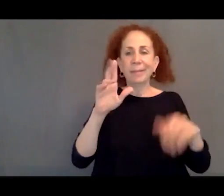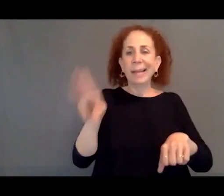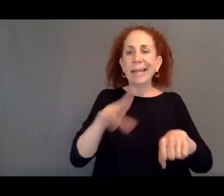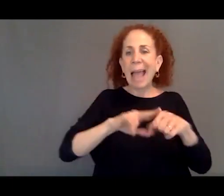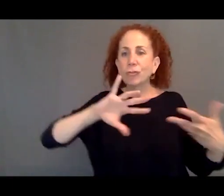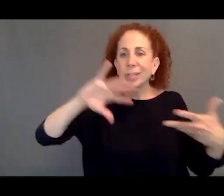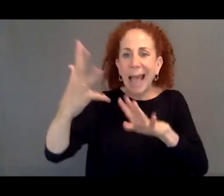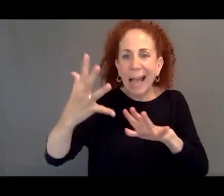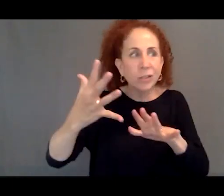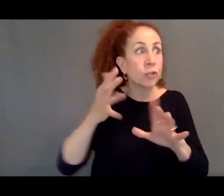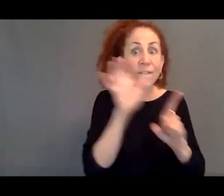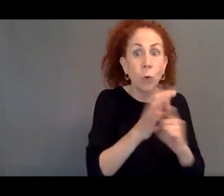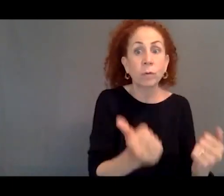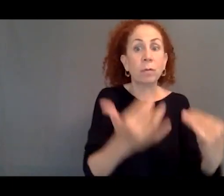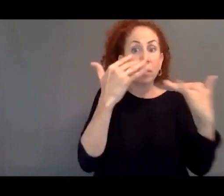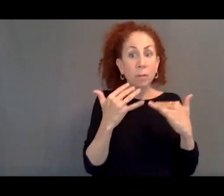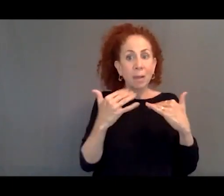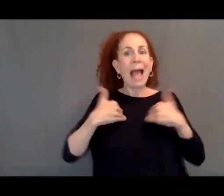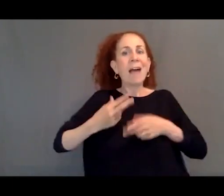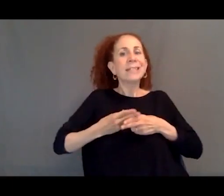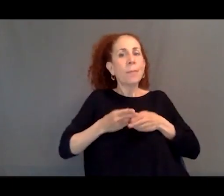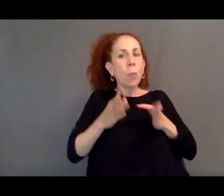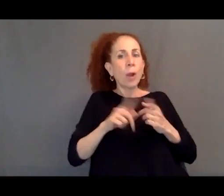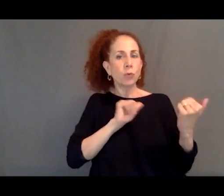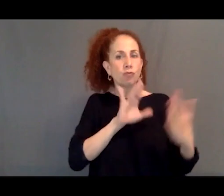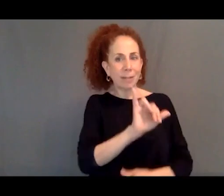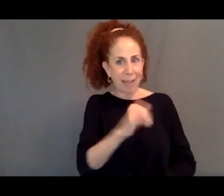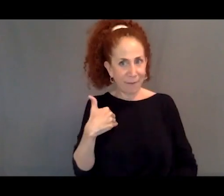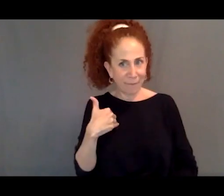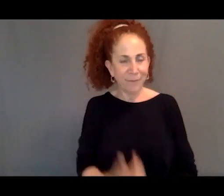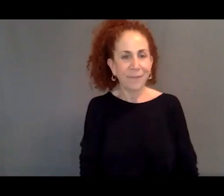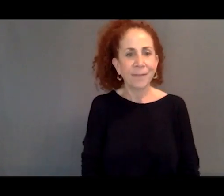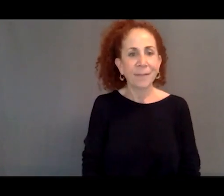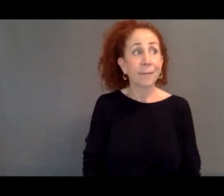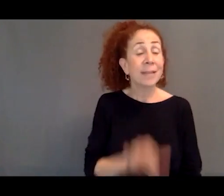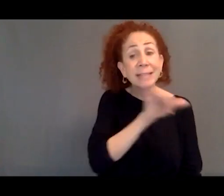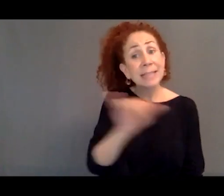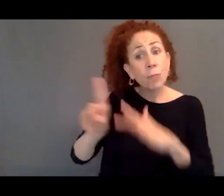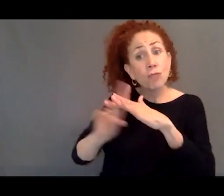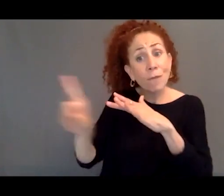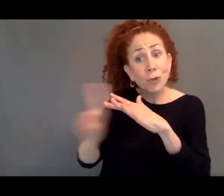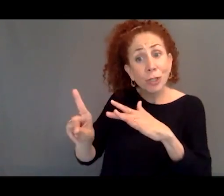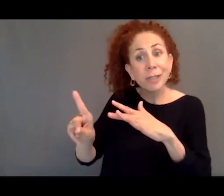These are kind of temporary. They're meant to be temporary. Again, it's kind of like being a refugee. These are meant to be temporary statuses that